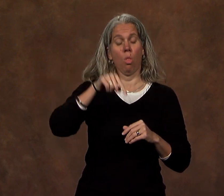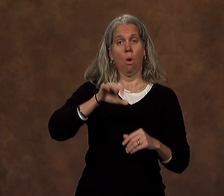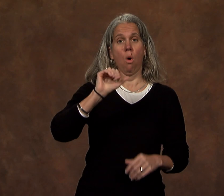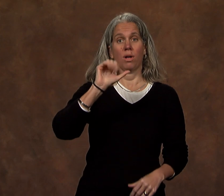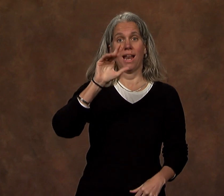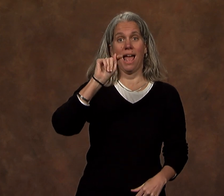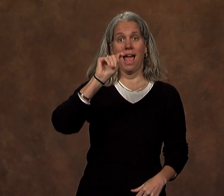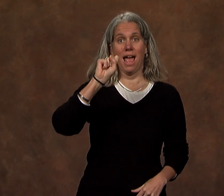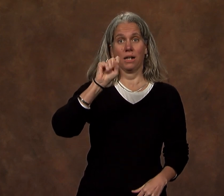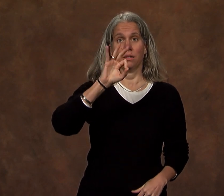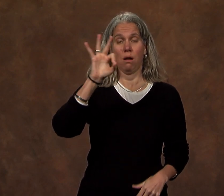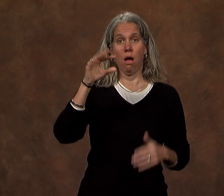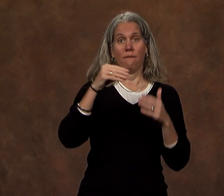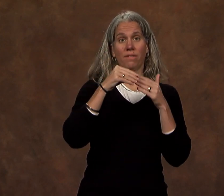These acts are often done